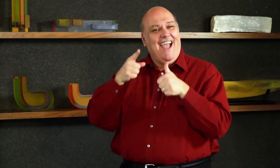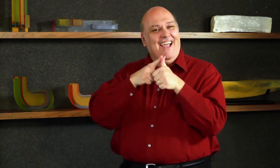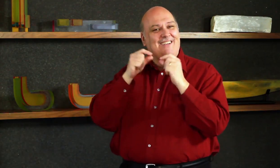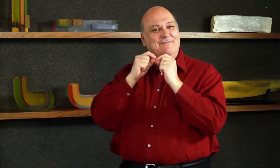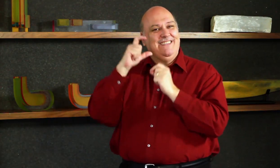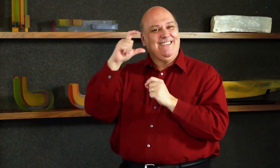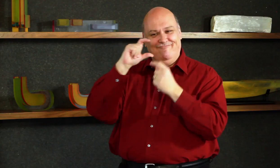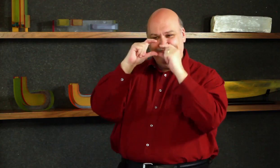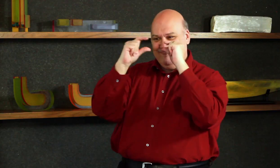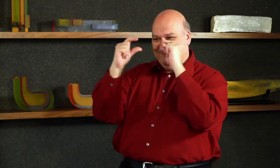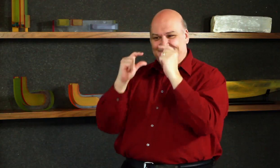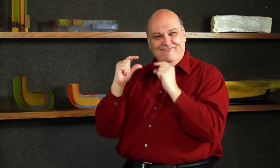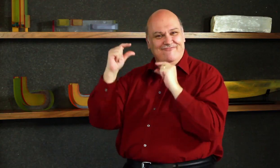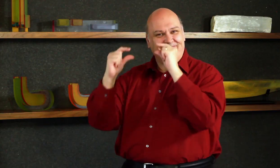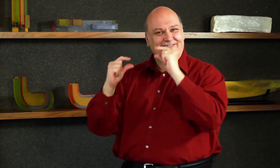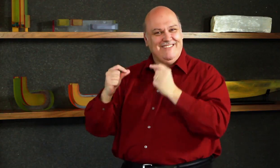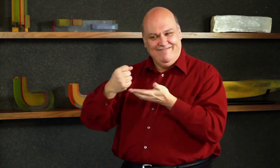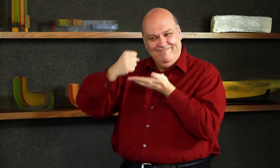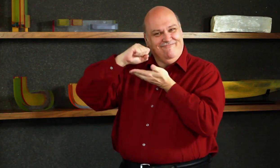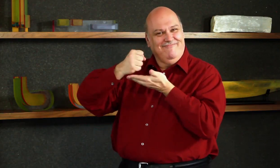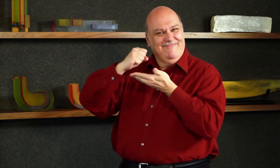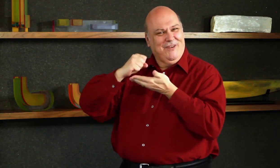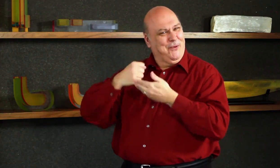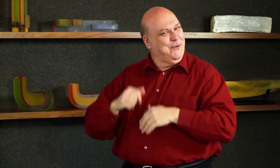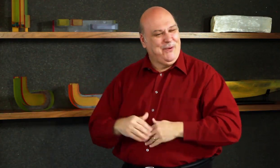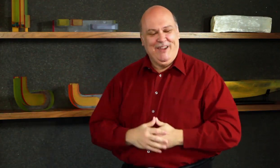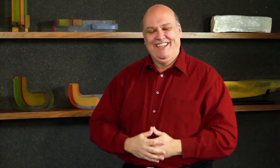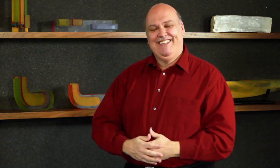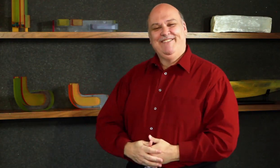antique sign language child's mug.